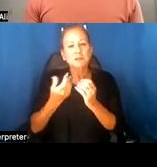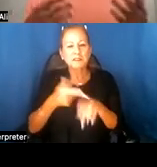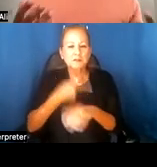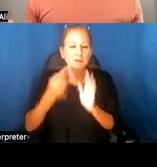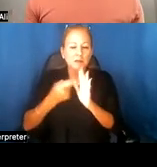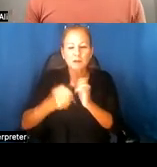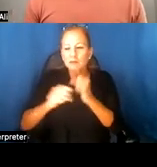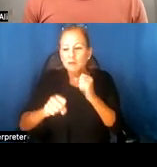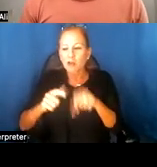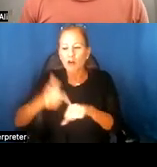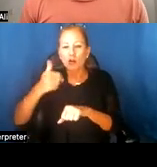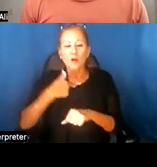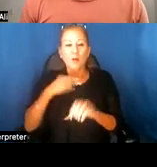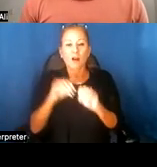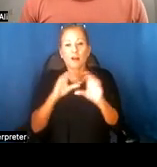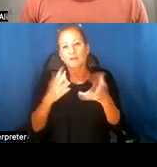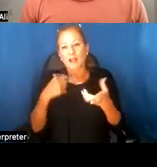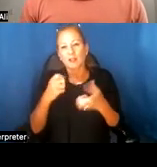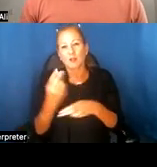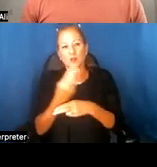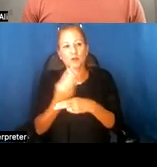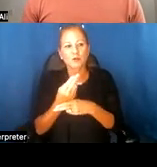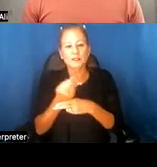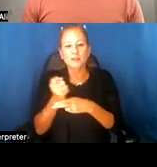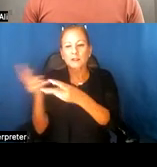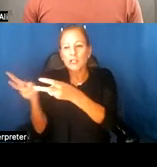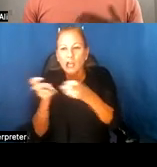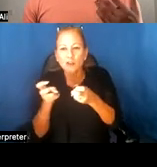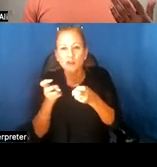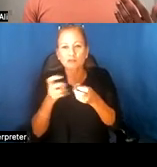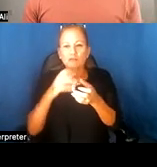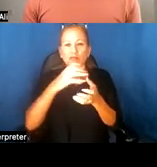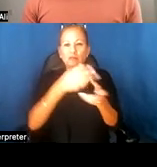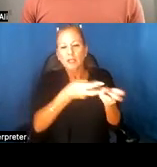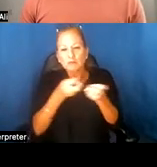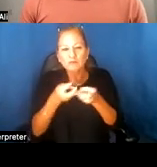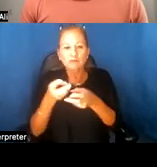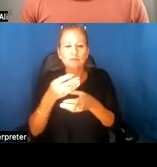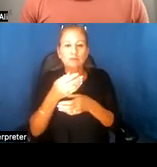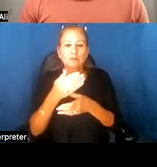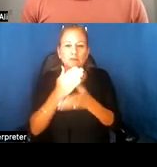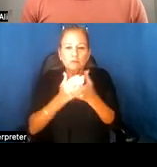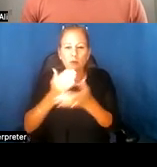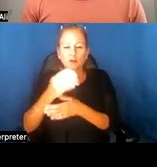we've had, obviously, to use excerpts. And so it's important when we use excerpts that we